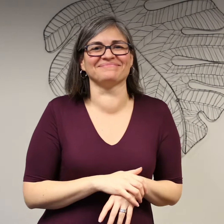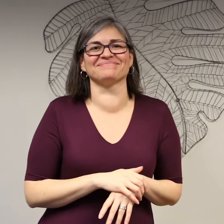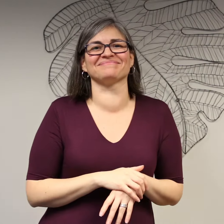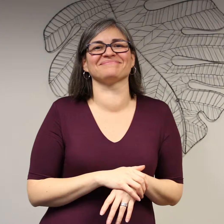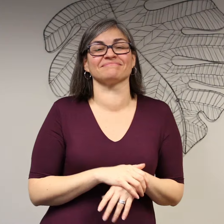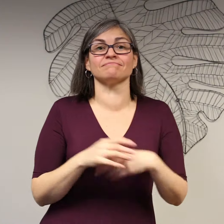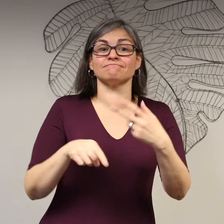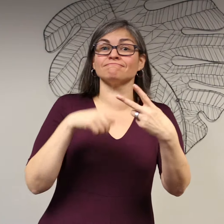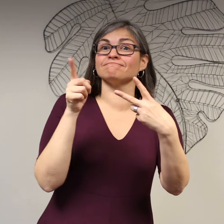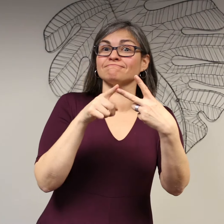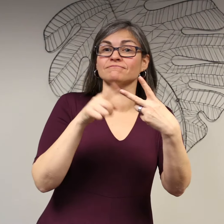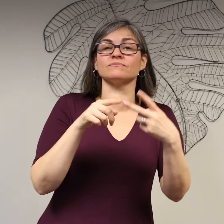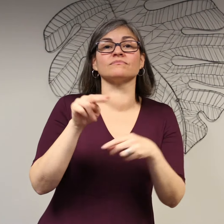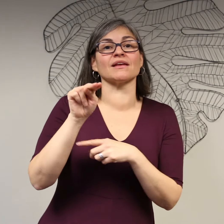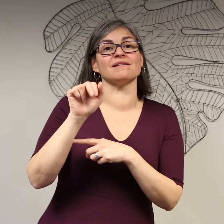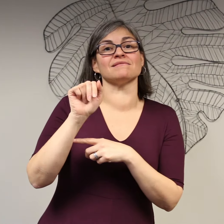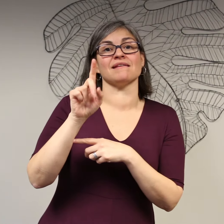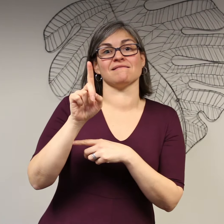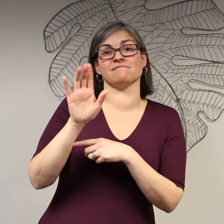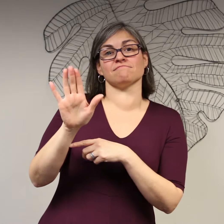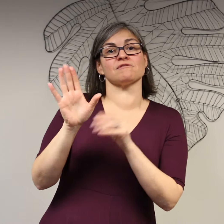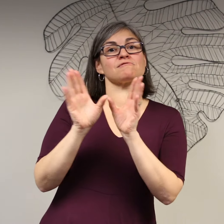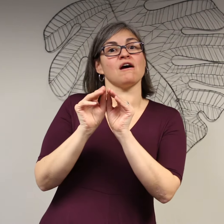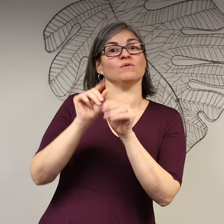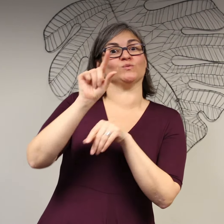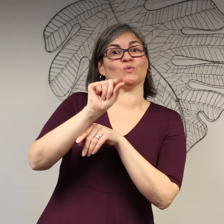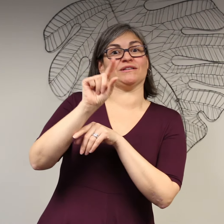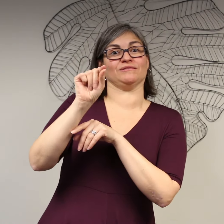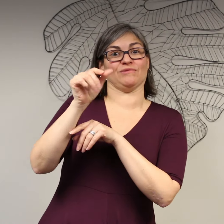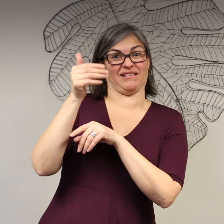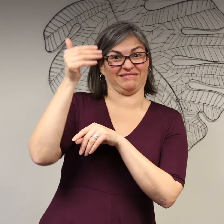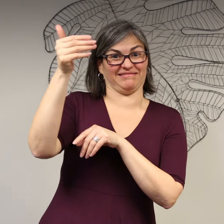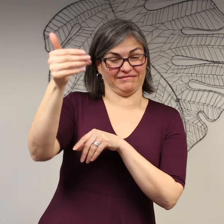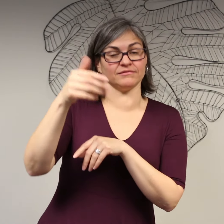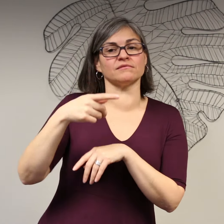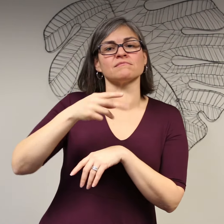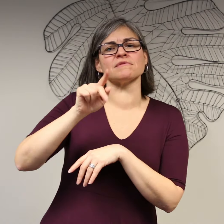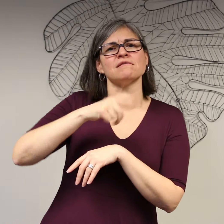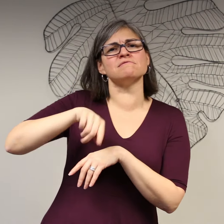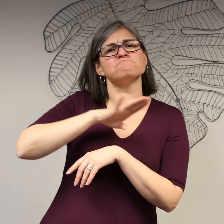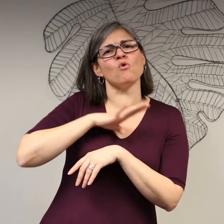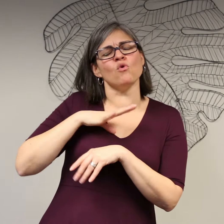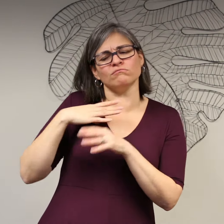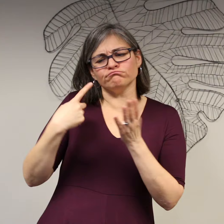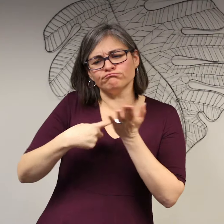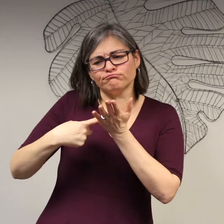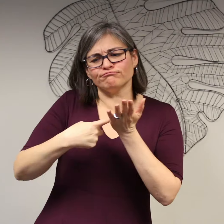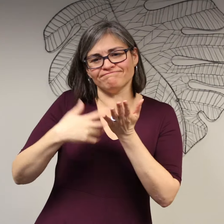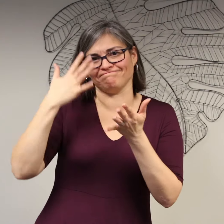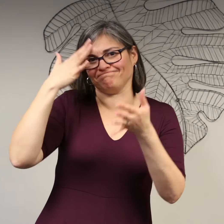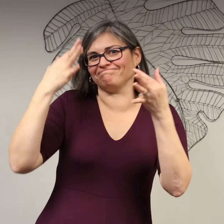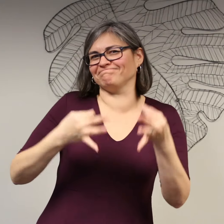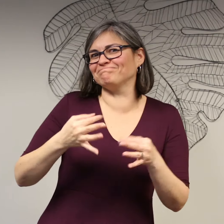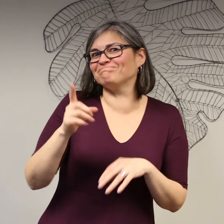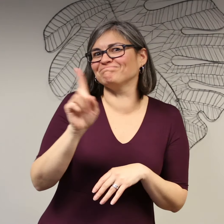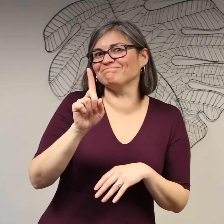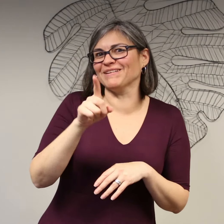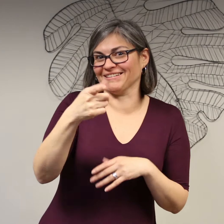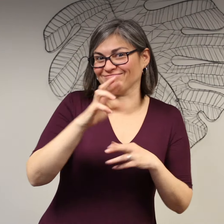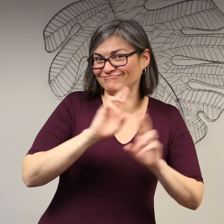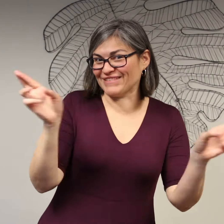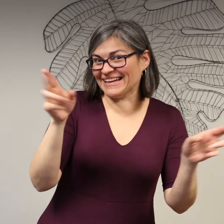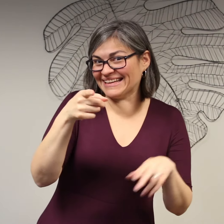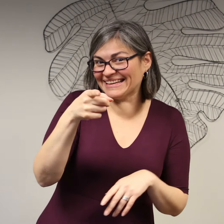Second, the NAD Conference in 2020 will be in Region II -- the Board discussed and decided it will be in...